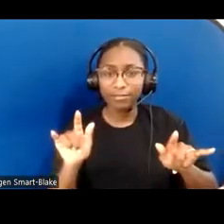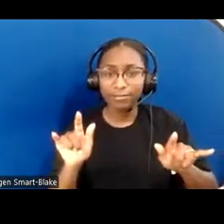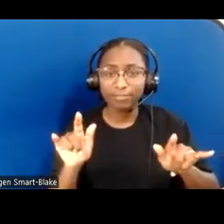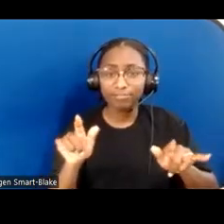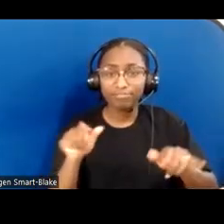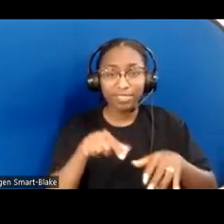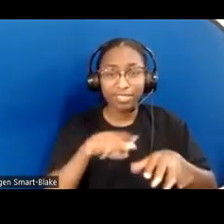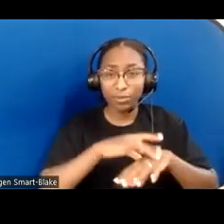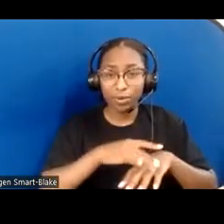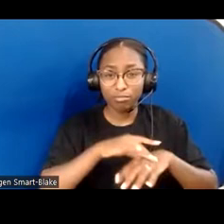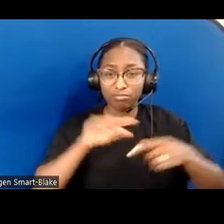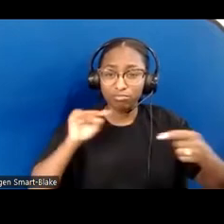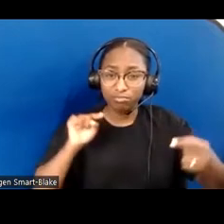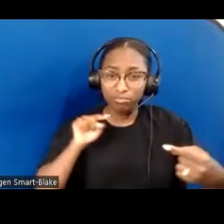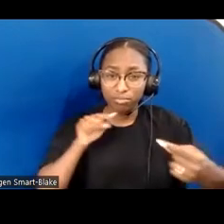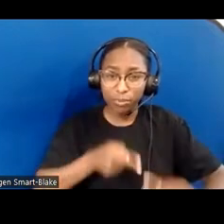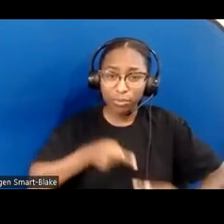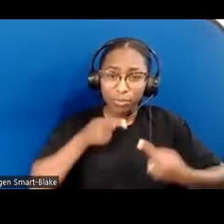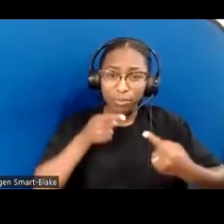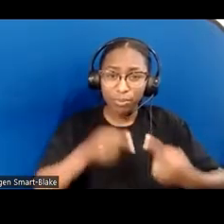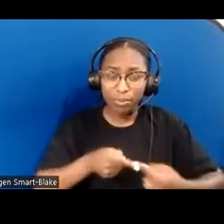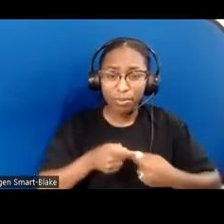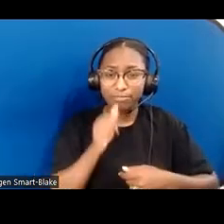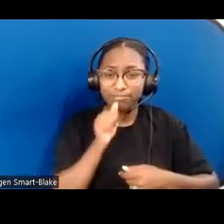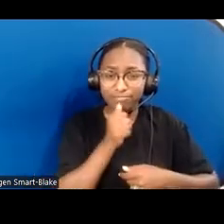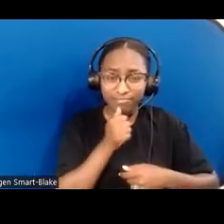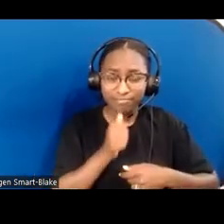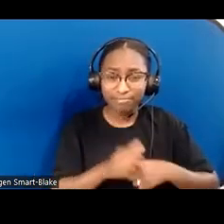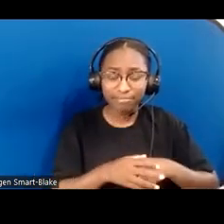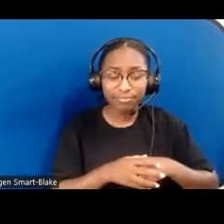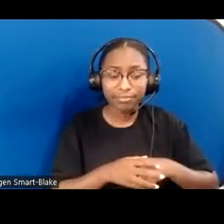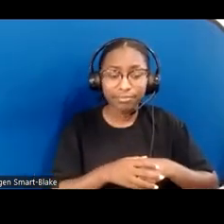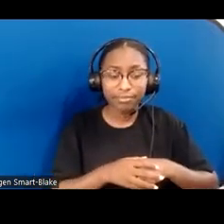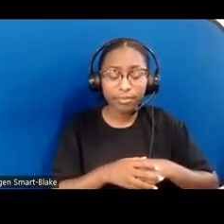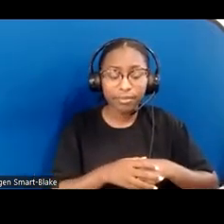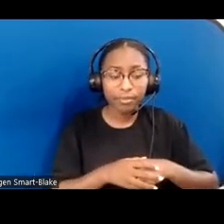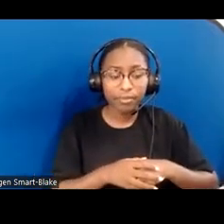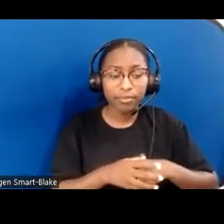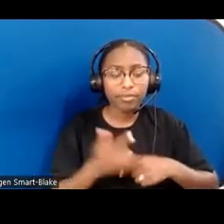At the heart is a spirit of seeing ourselves as we really are— including our struggles—